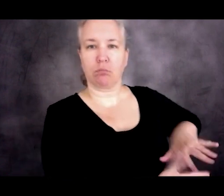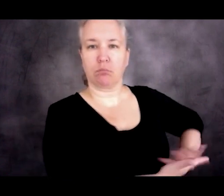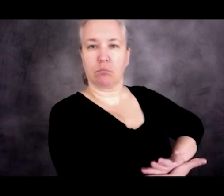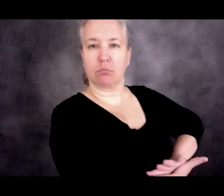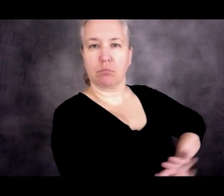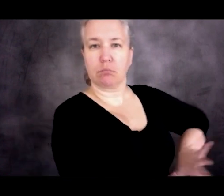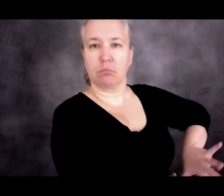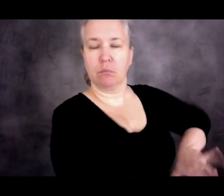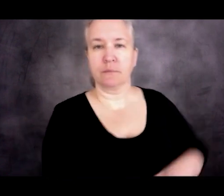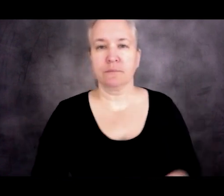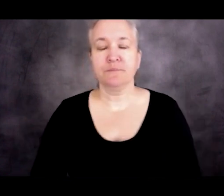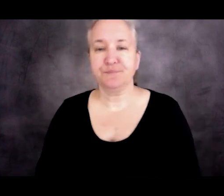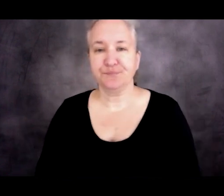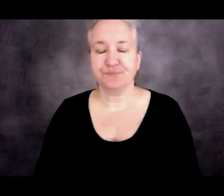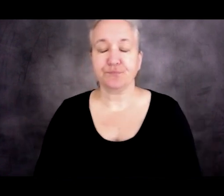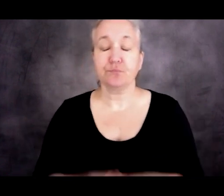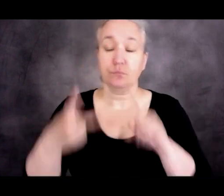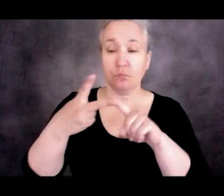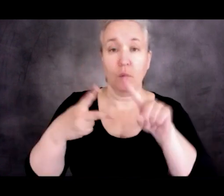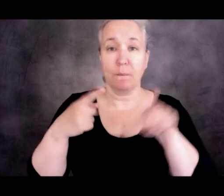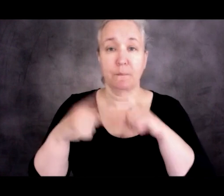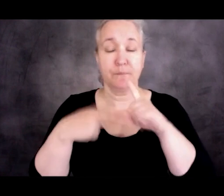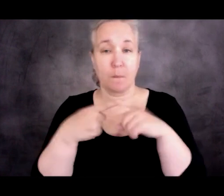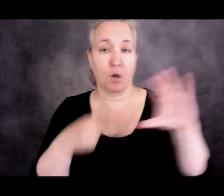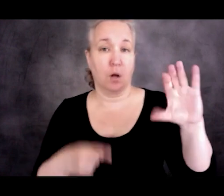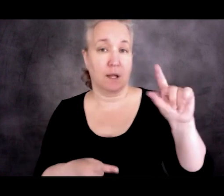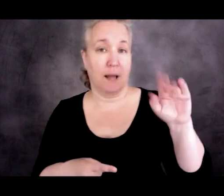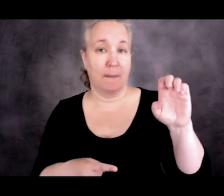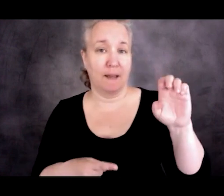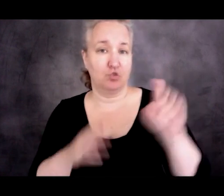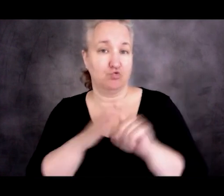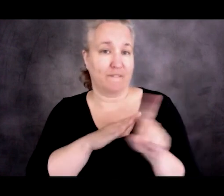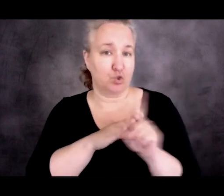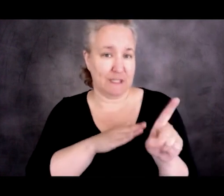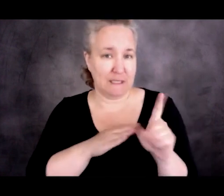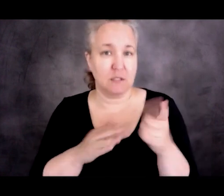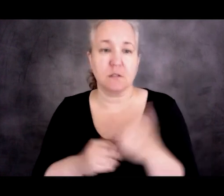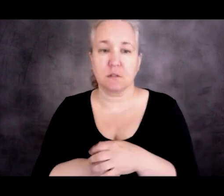The question about climate refugees is we collectively,